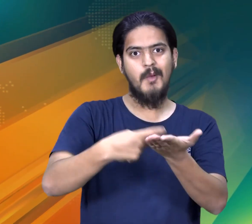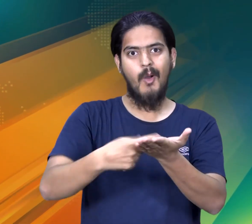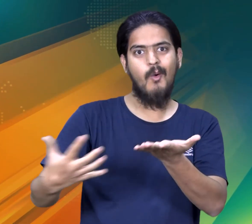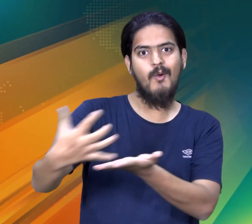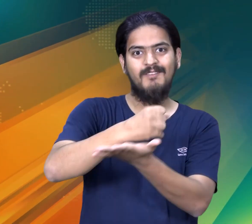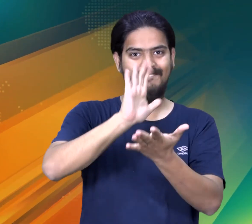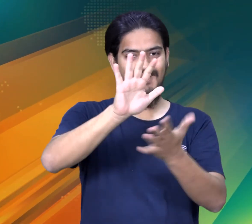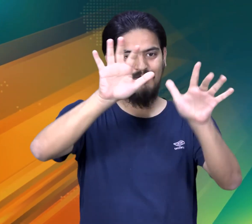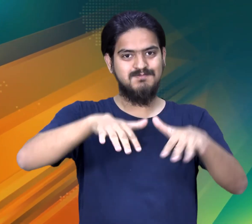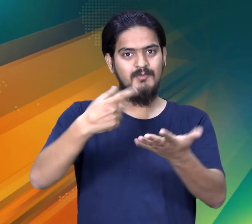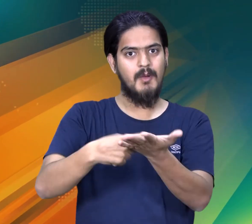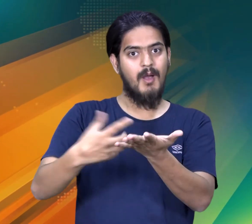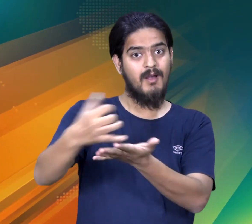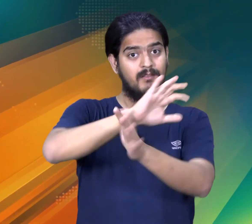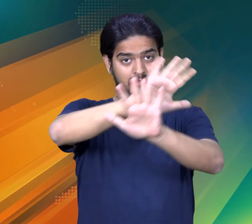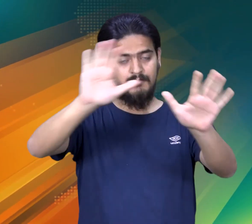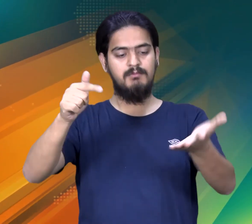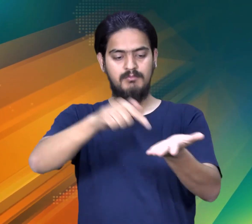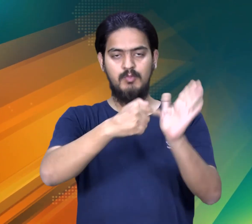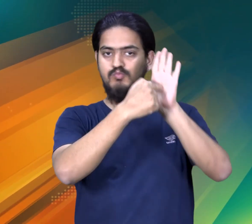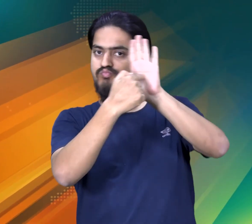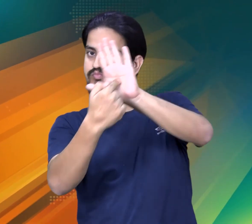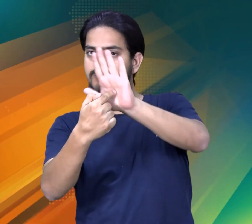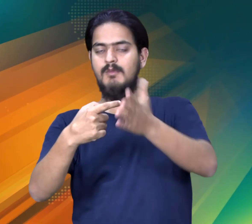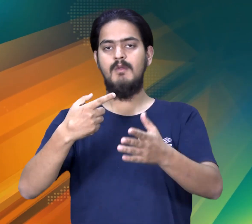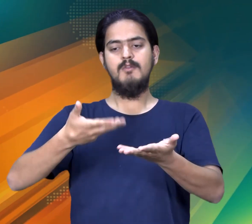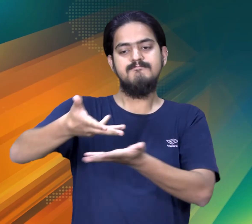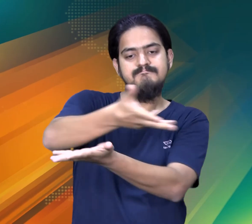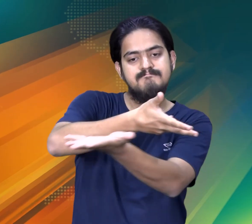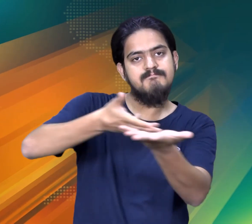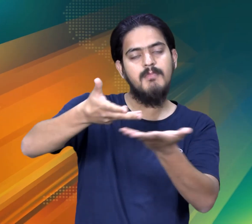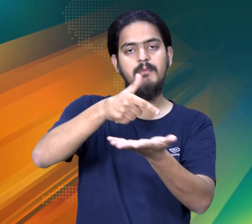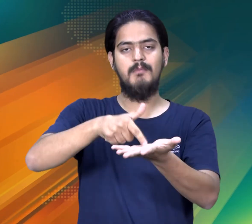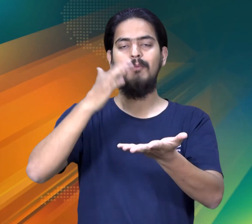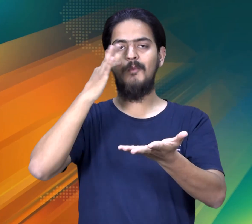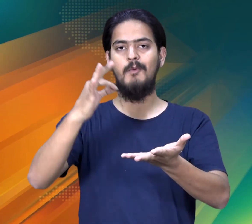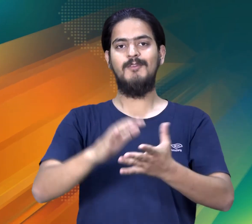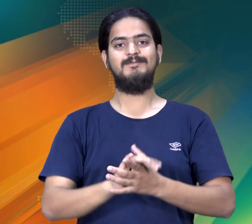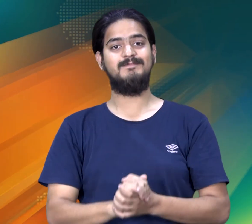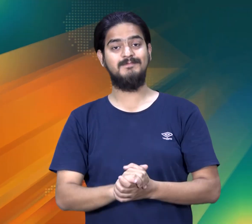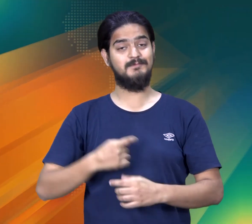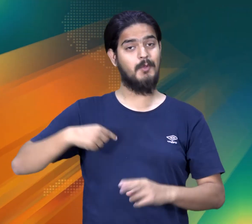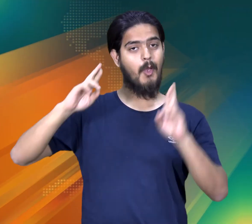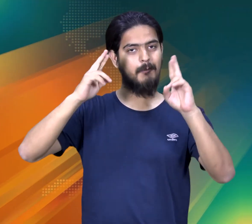I will request you all to keep your report ready, so that we can discuss the work we have done so far.